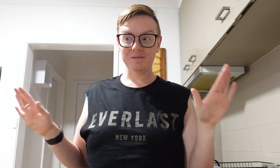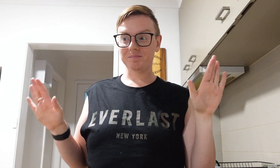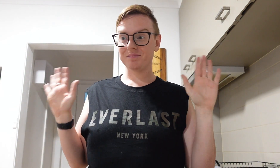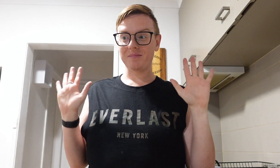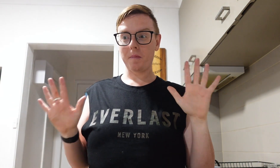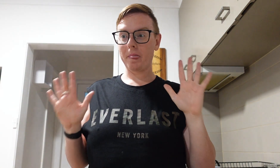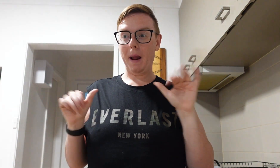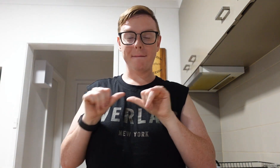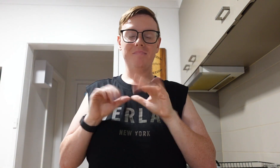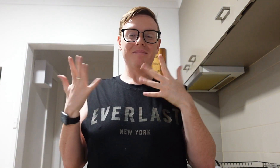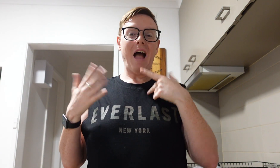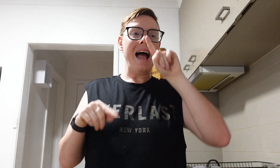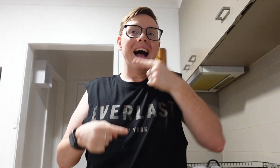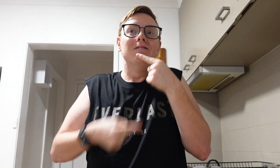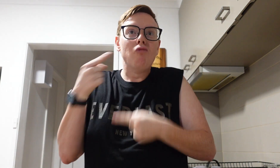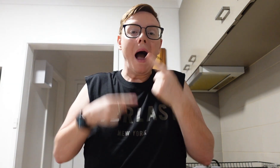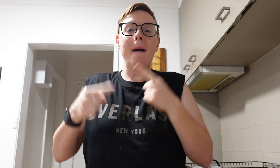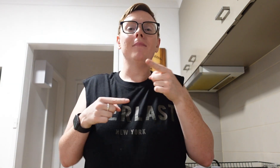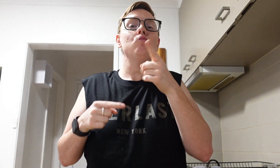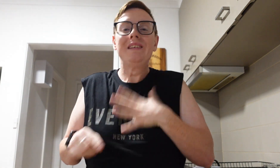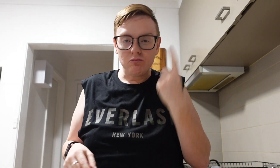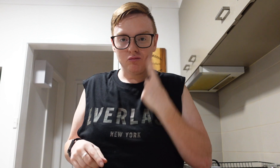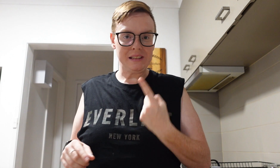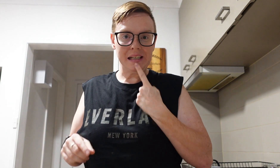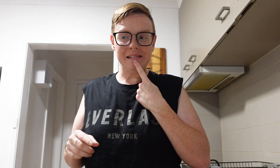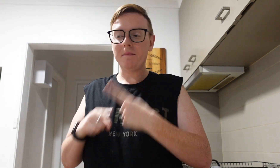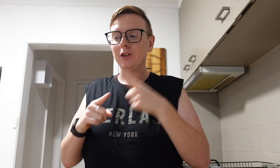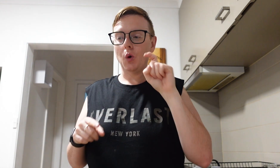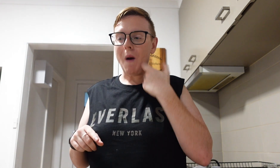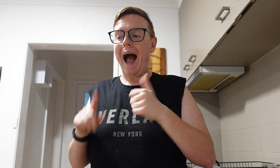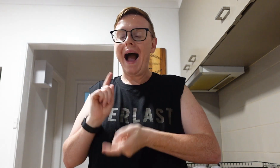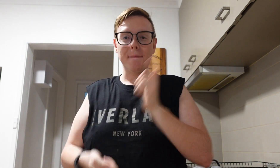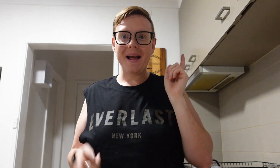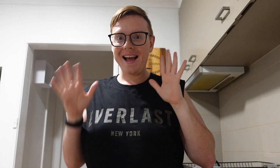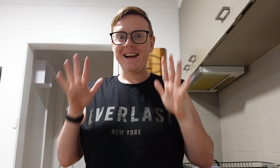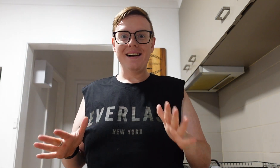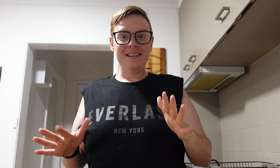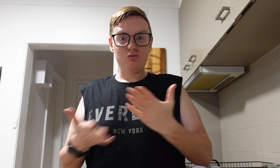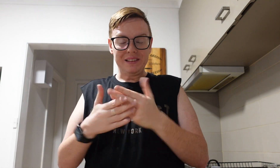I can't describe it. You'll have to try for it yourself and you'll understand what the fuss is about.